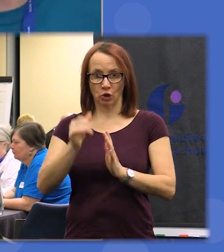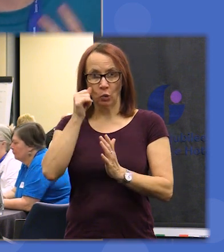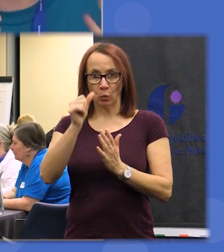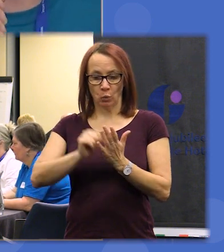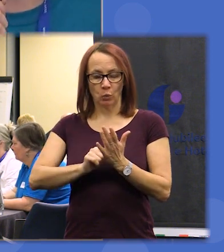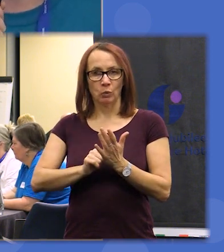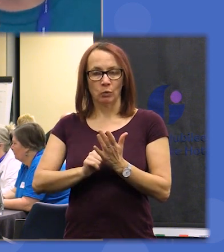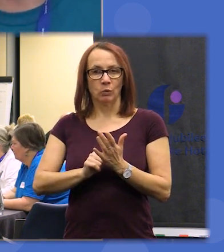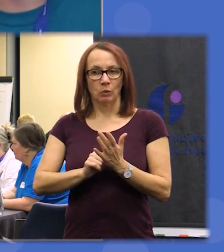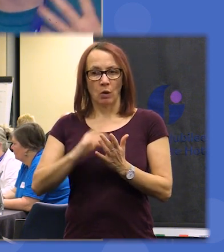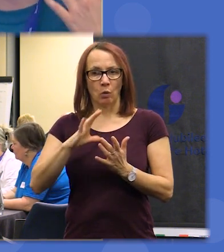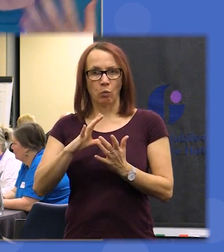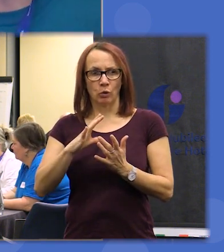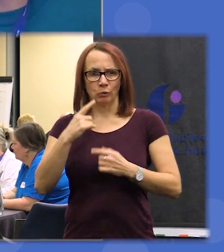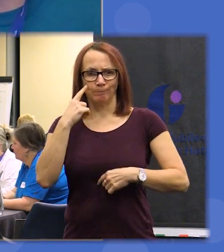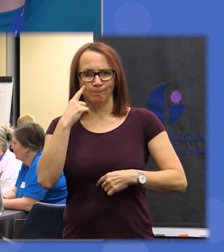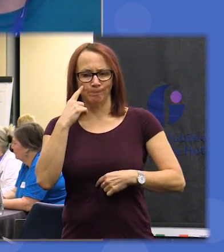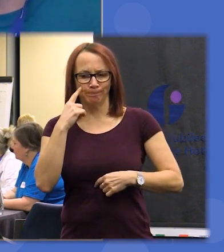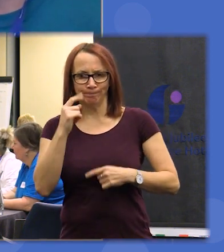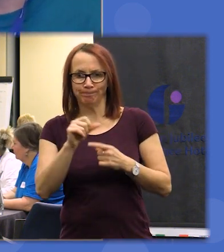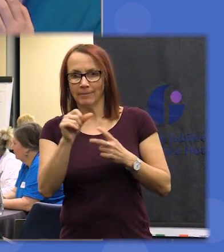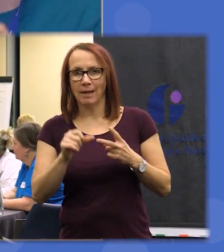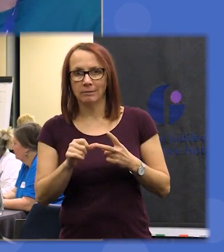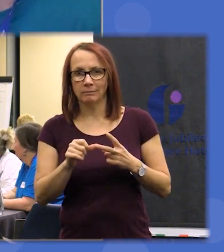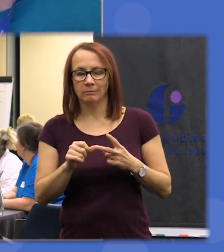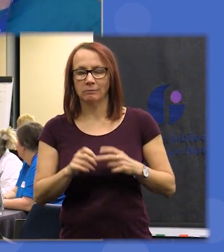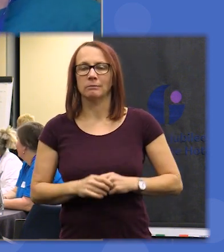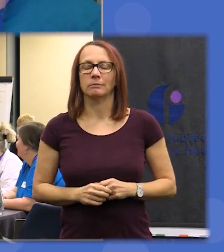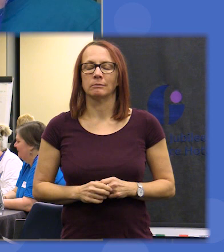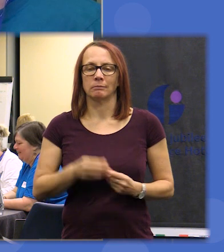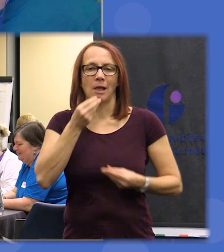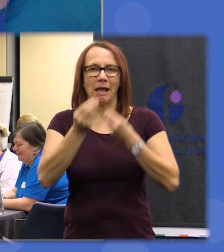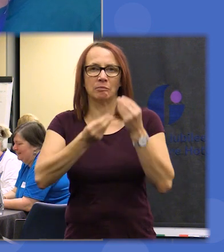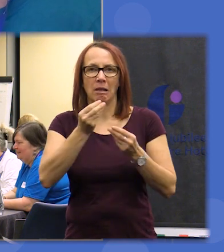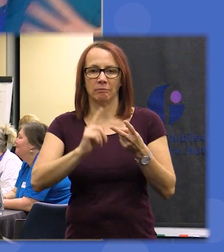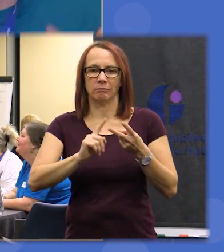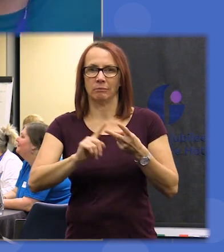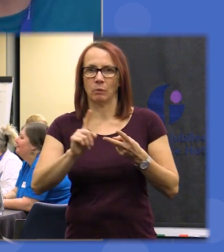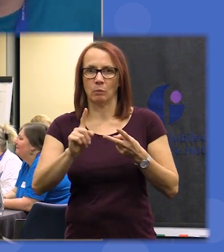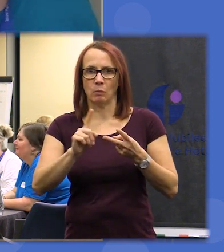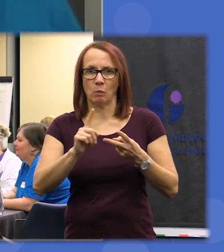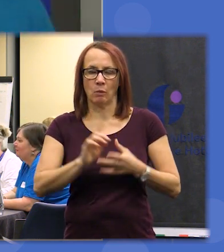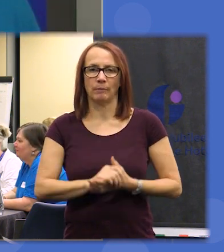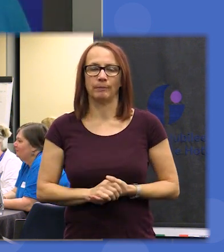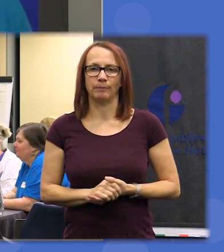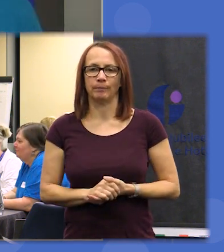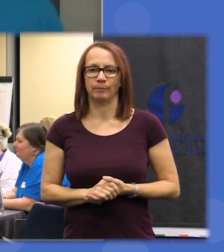and now you want to make a little bit of progress on the next task I'm just going to explain what the task is and please do move on to that as soon as you're